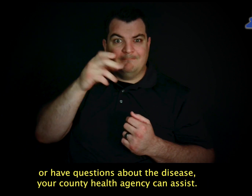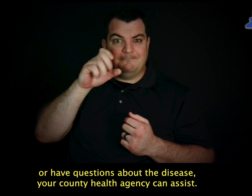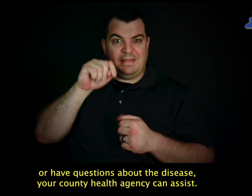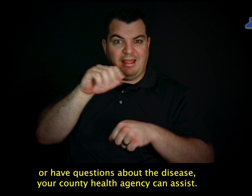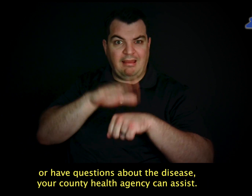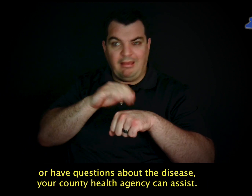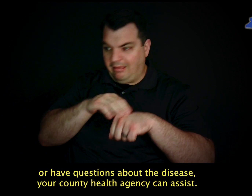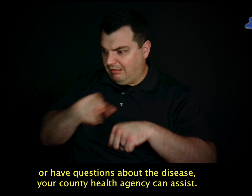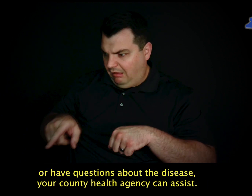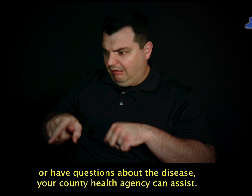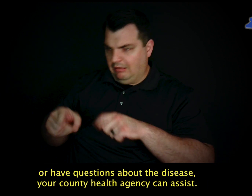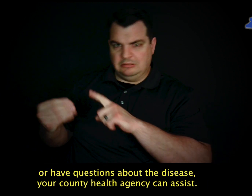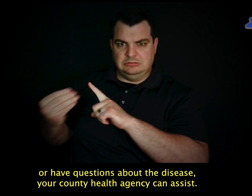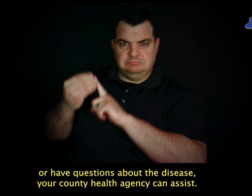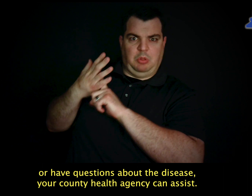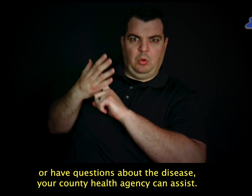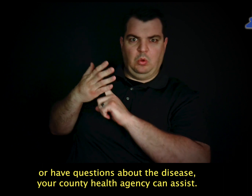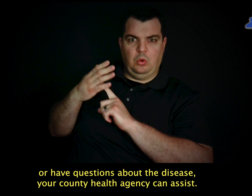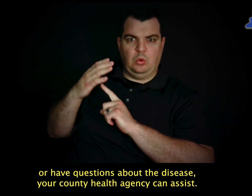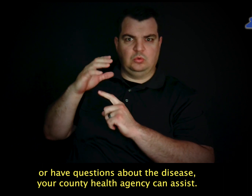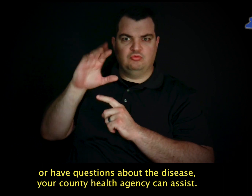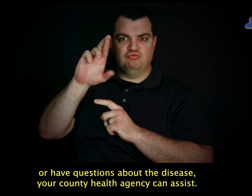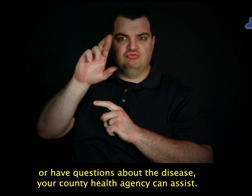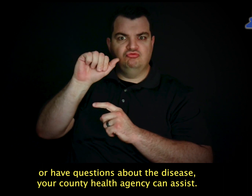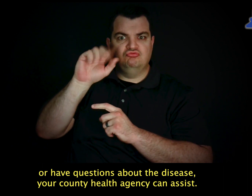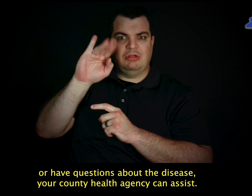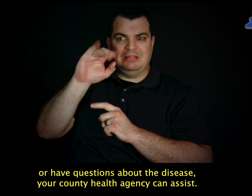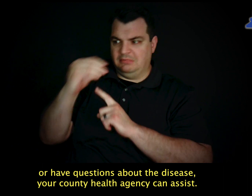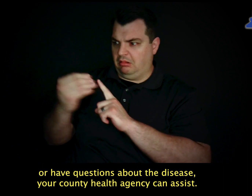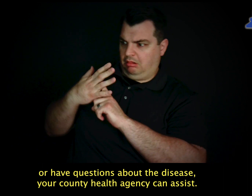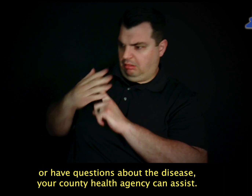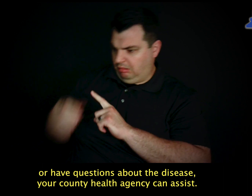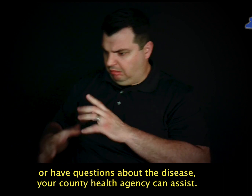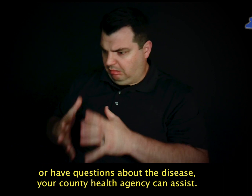or have questions about the disease, your county health agency can assist.